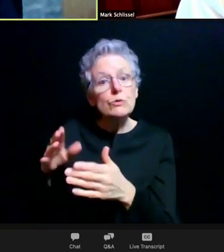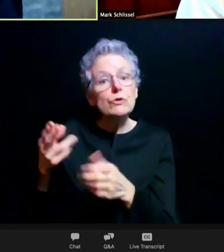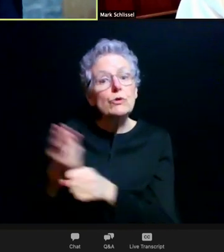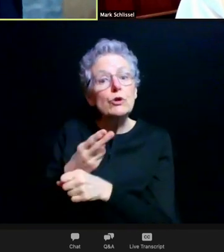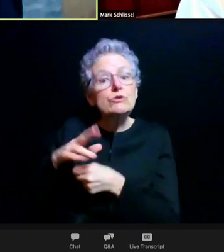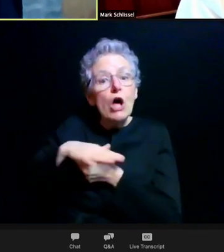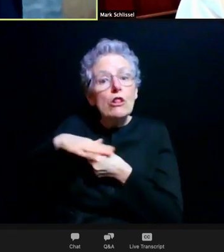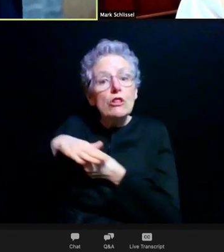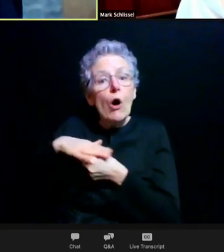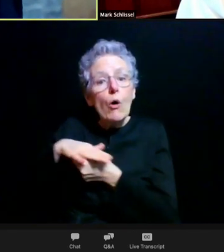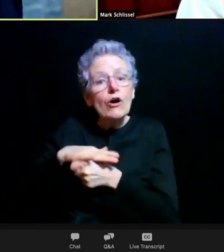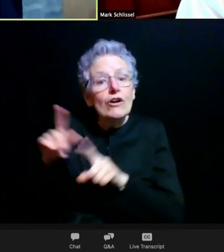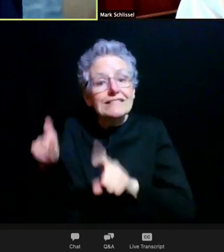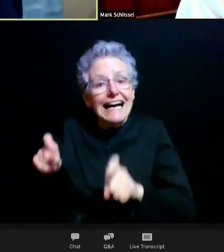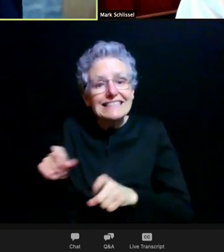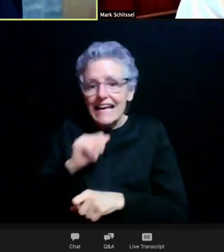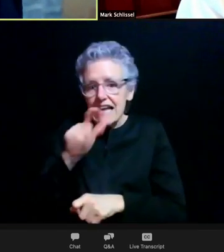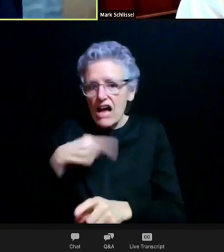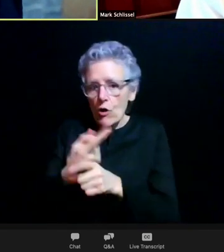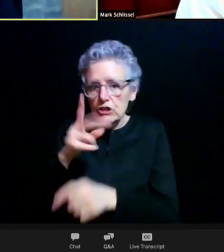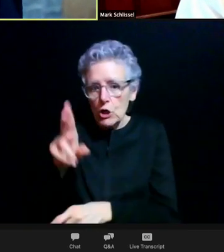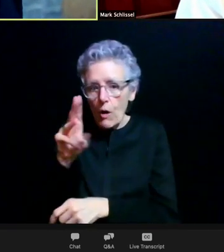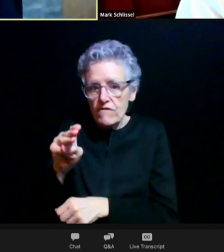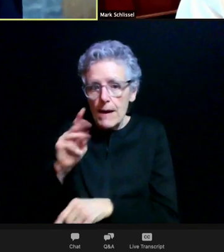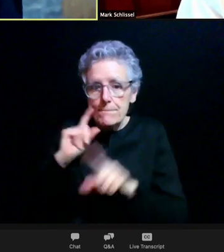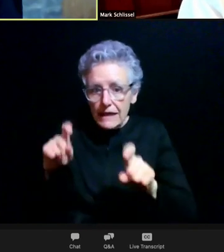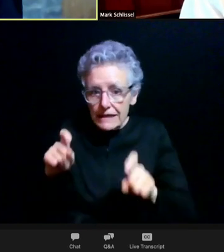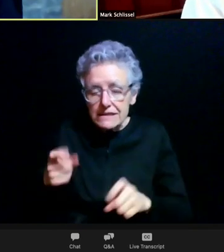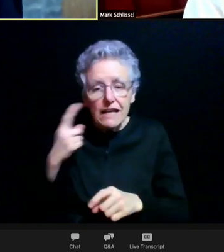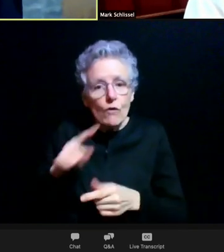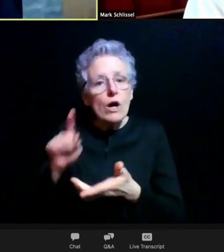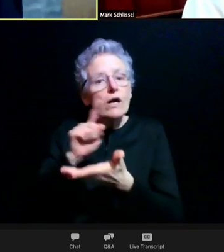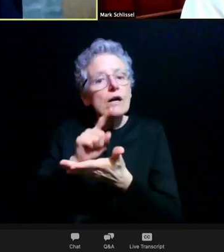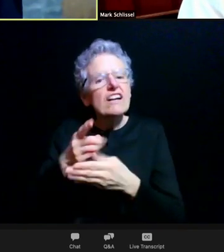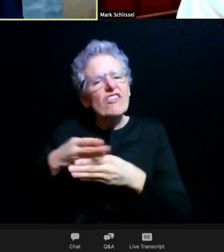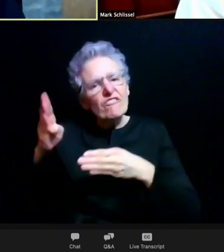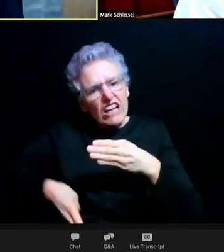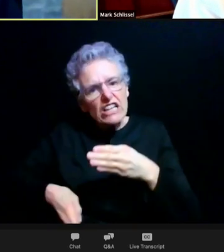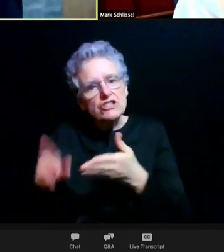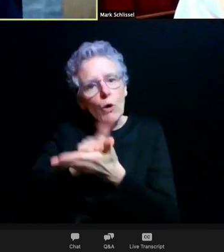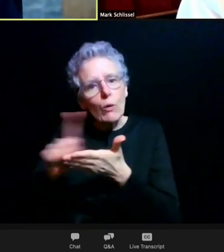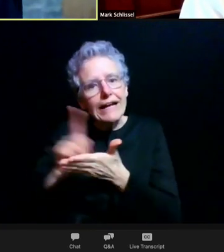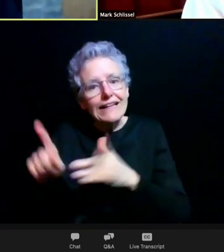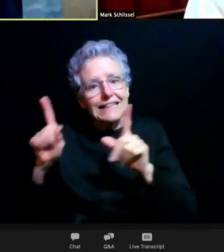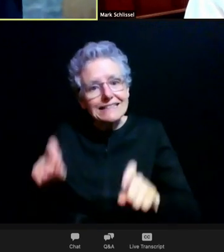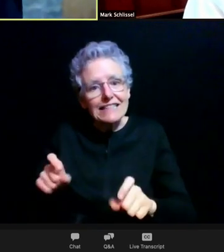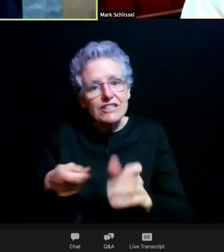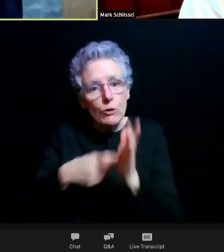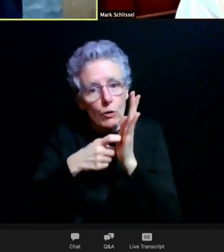than a U of M campus testing site to complete their weekly testing requirement?" And the short answer on this is no.